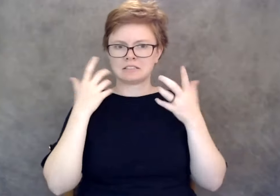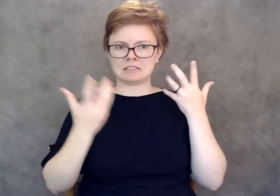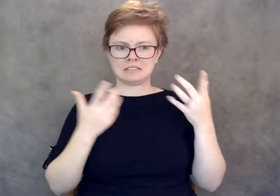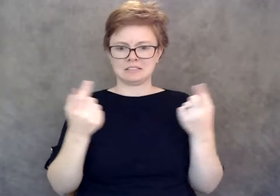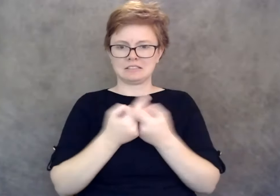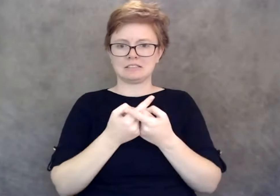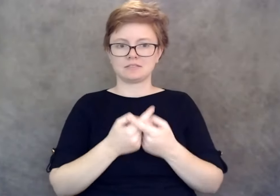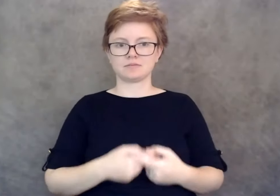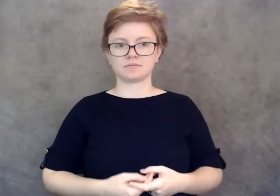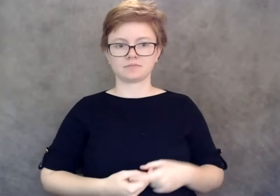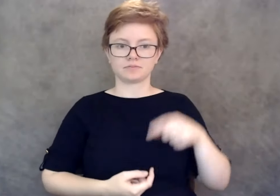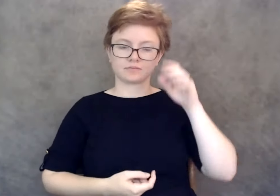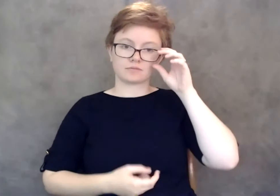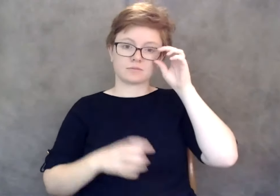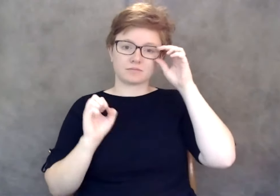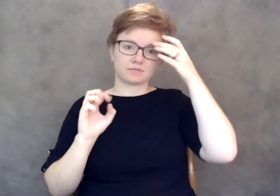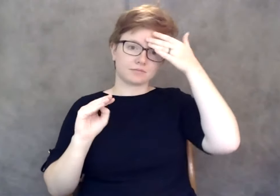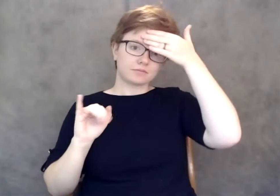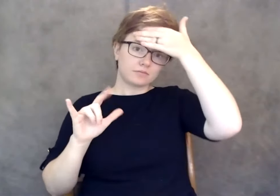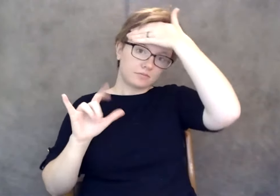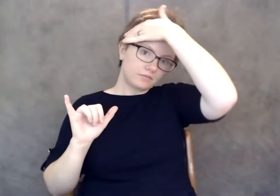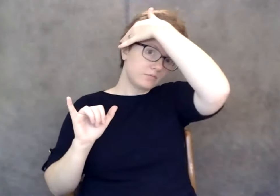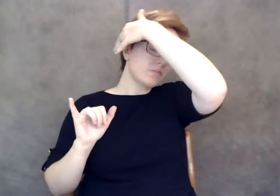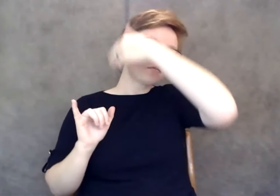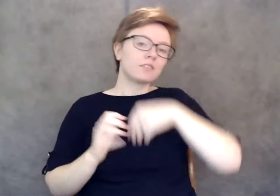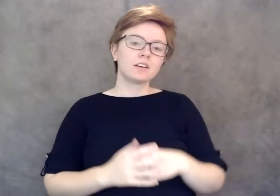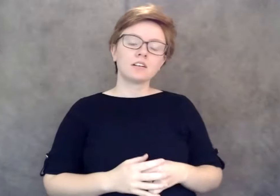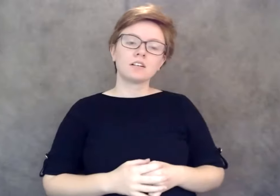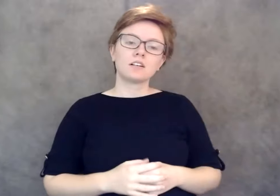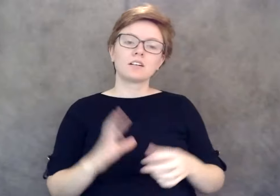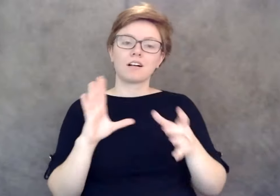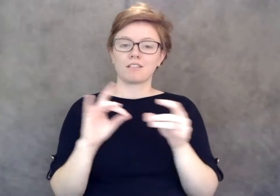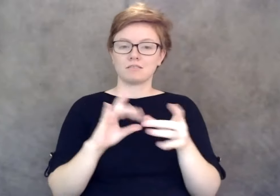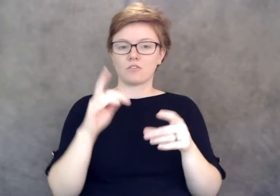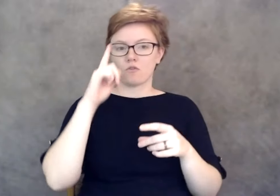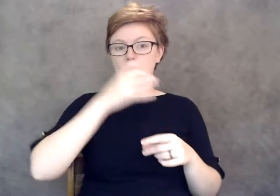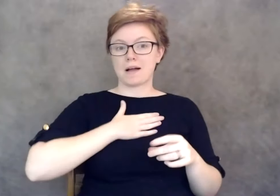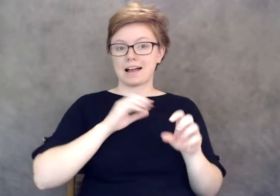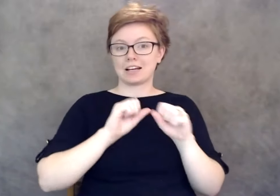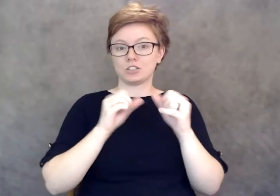I mean just speaking for my agency. I have really appreciated the leadership of Jake Cornett.